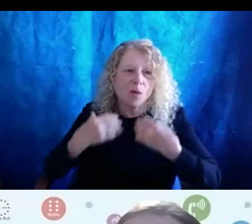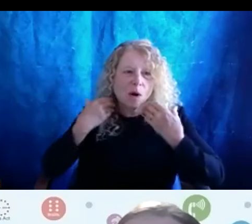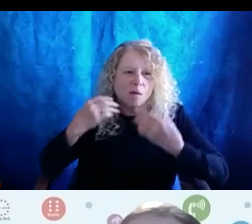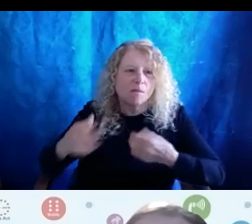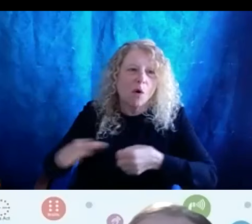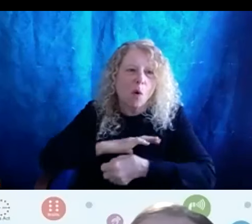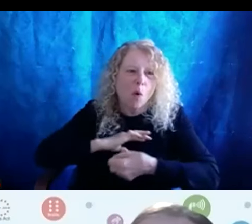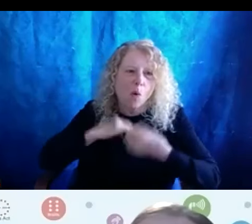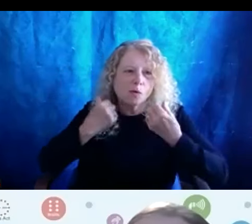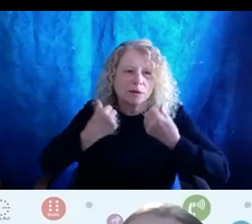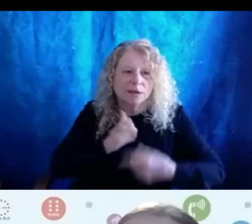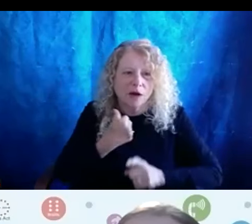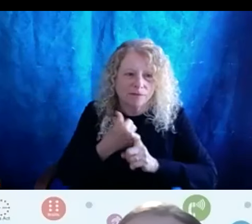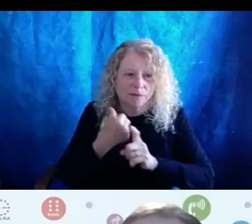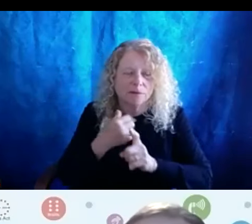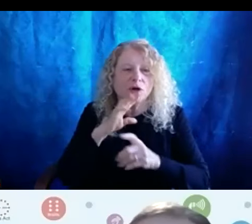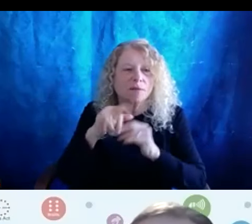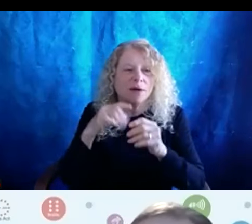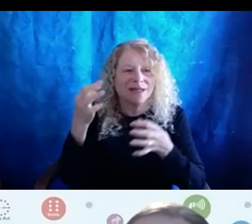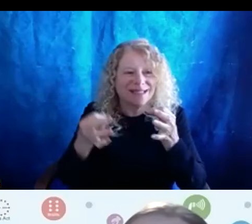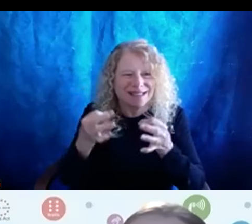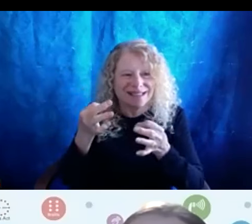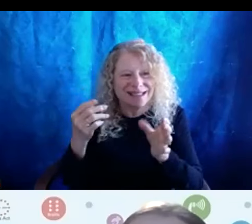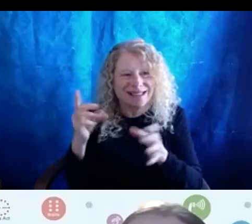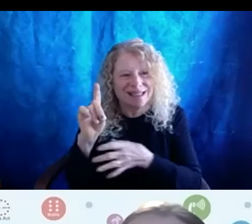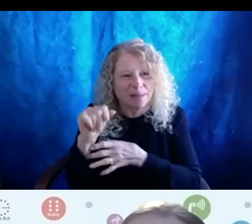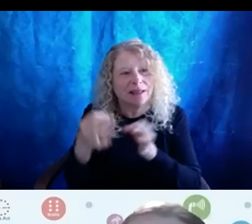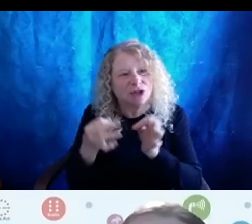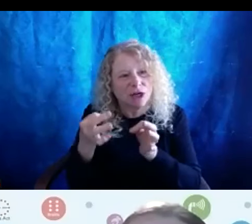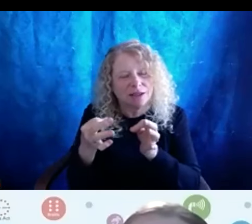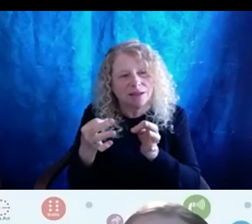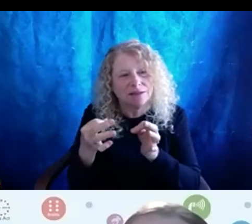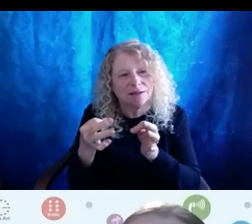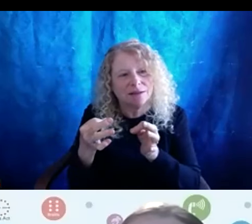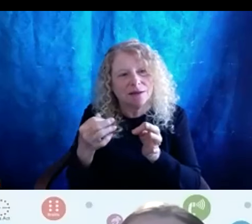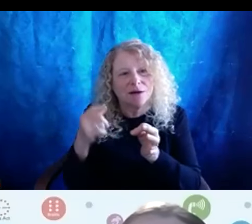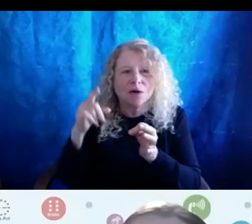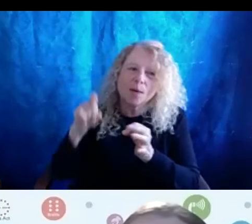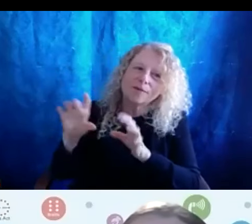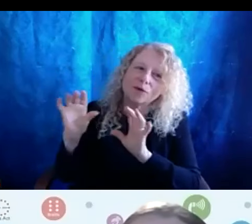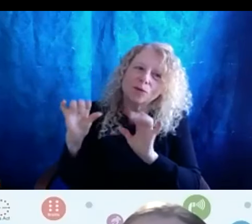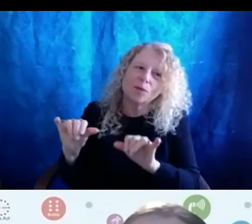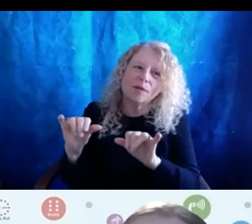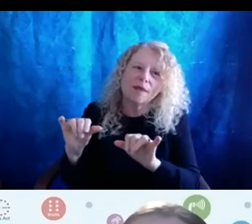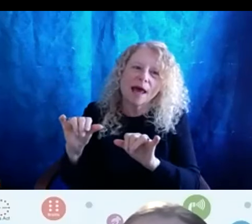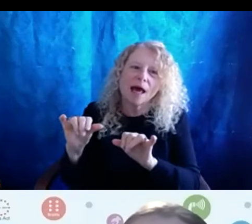when we're talking about disability justice, we have to do that in a in